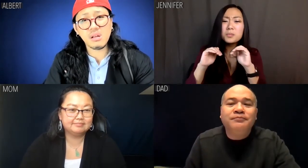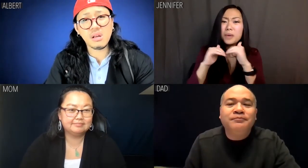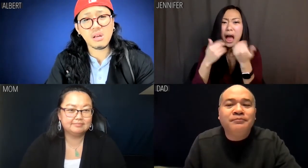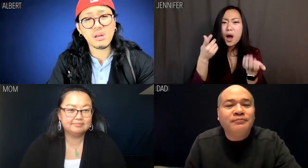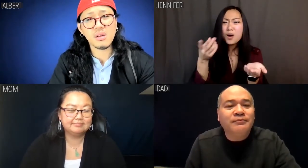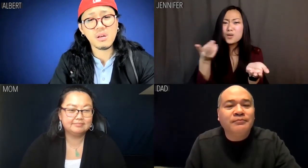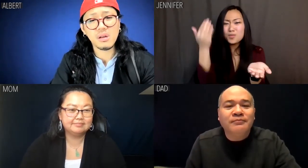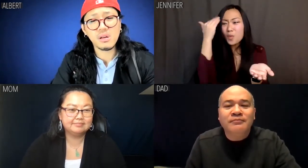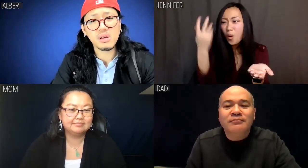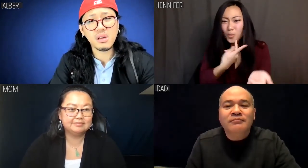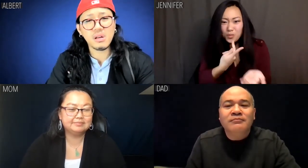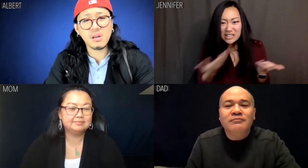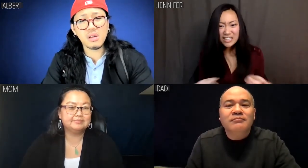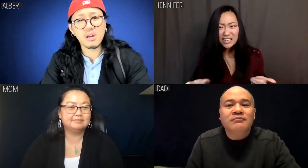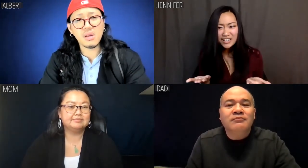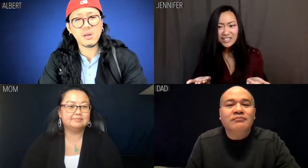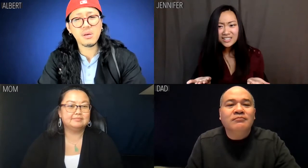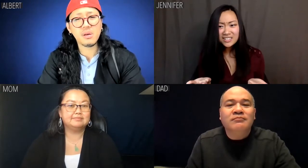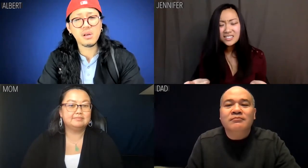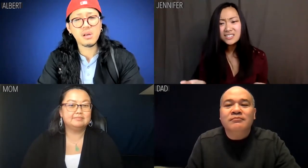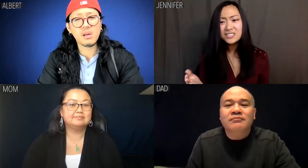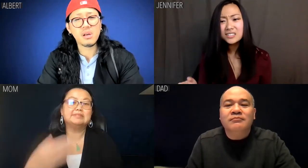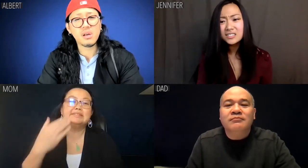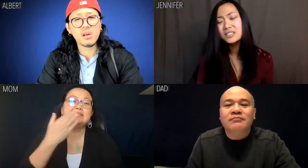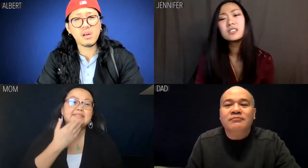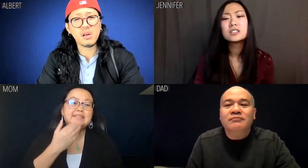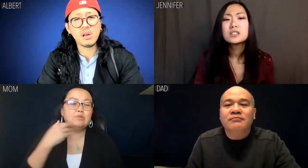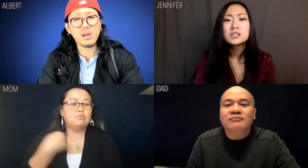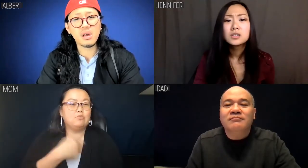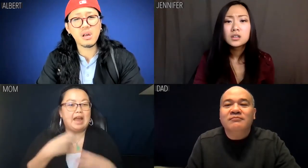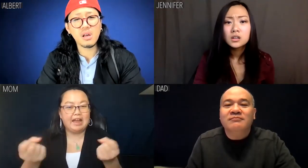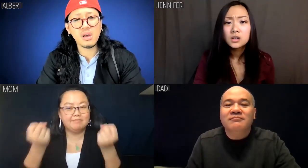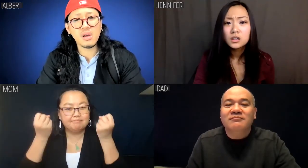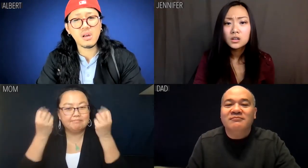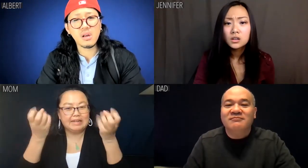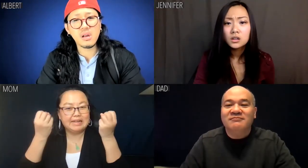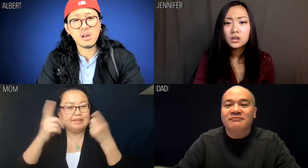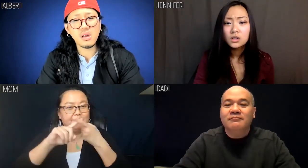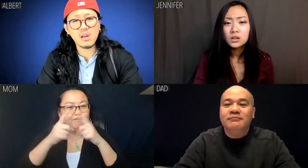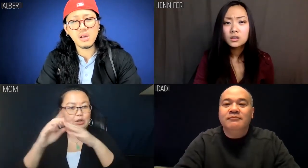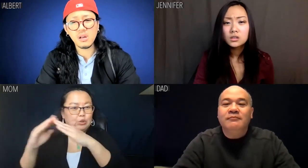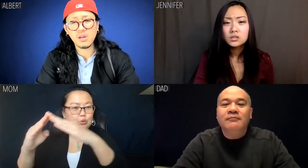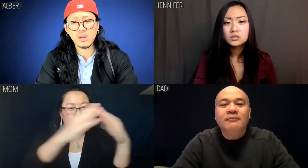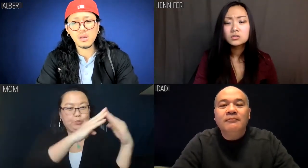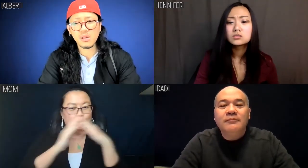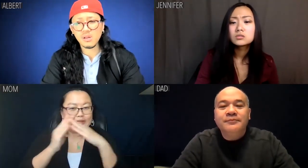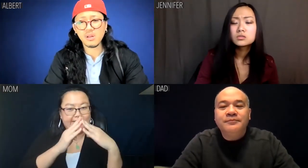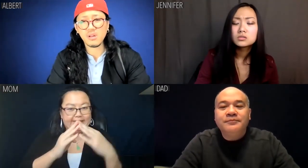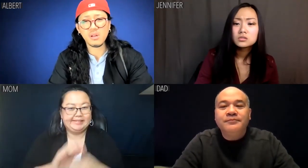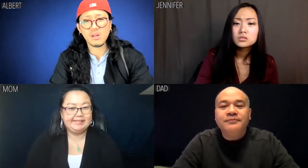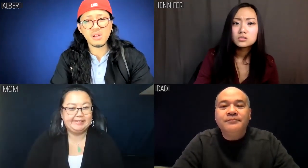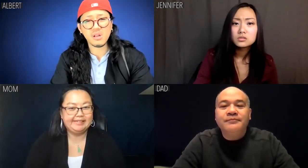Jennifer: How did you even know we were here? Mom: We have a lot of friends in the community dear.